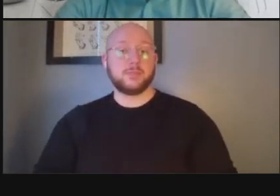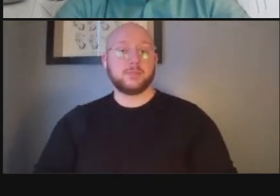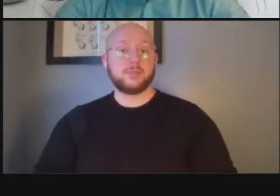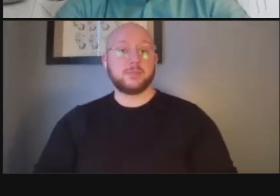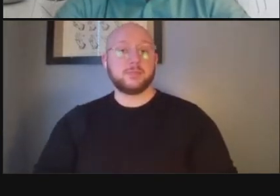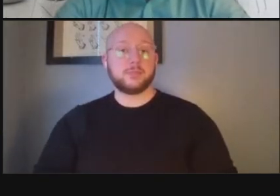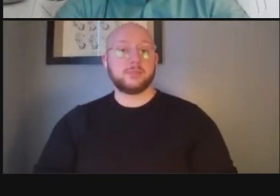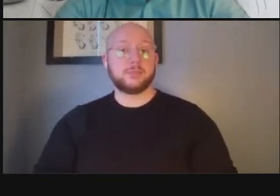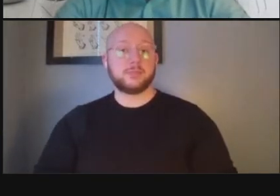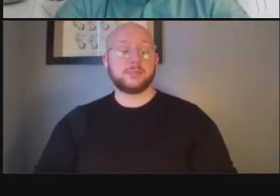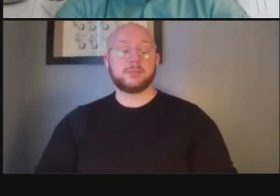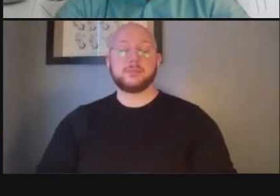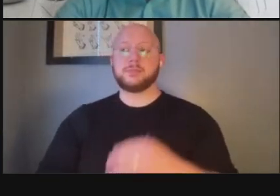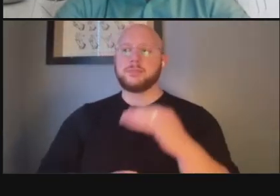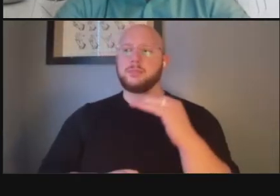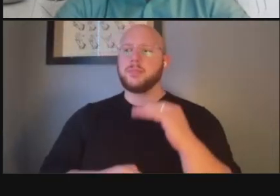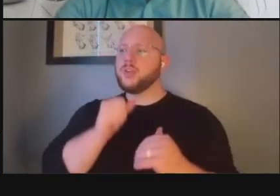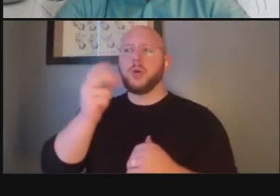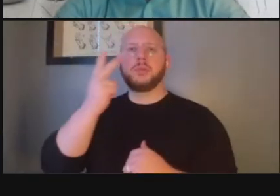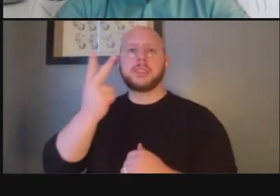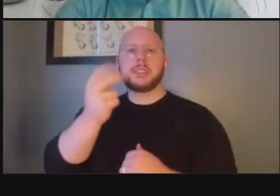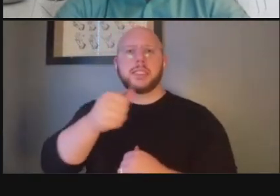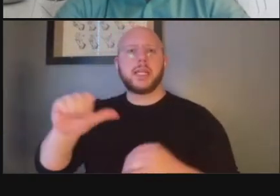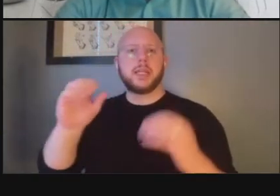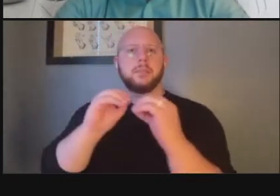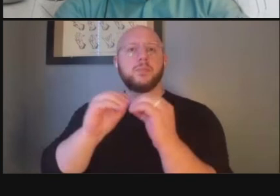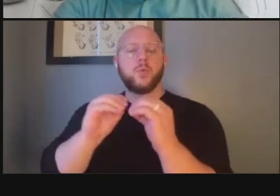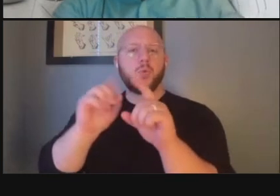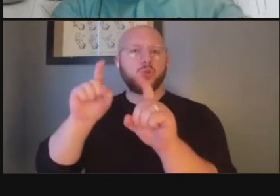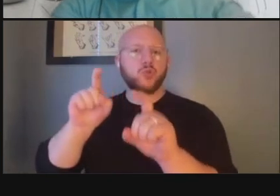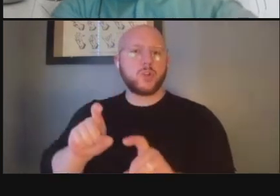okay i don't see any additional questions i do want to thank